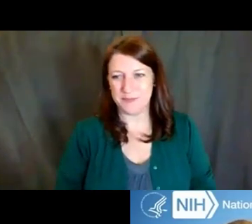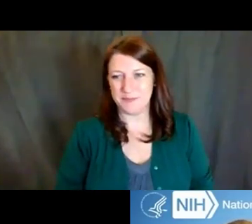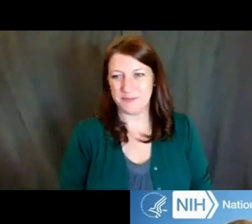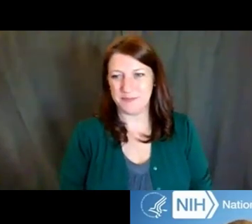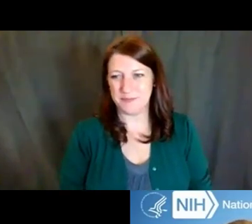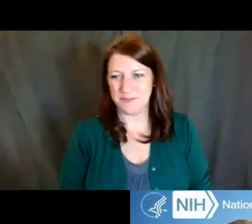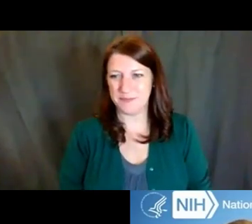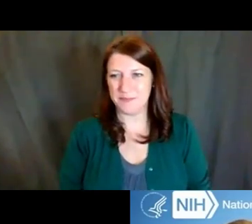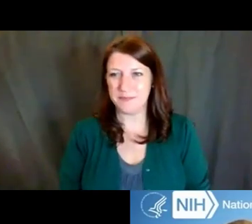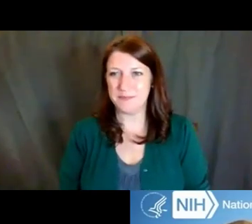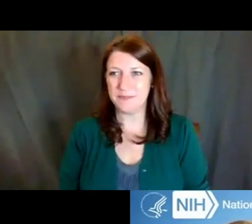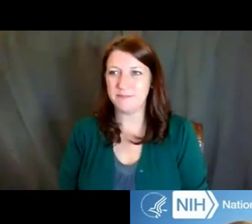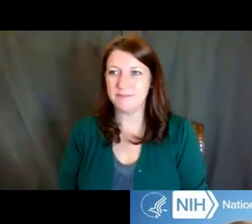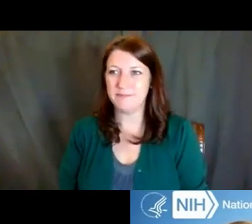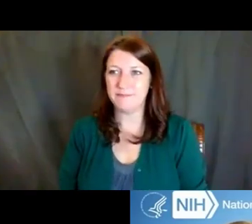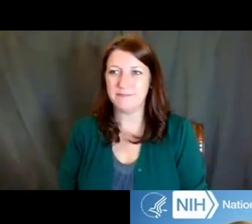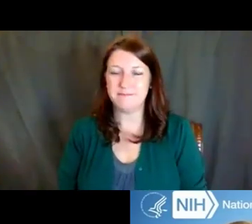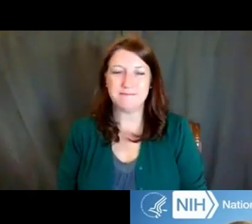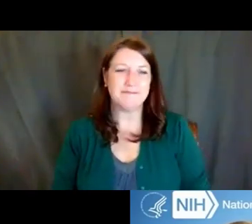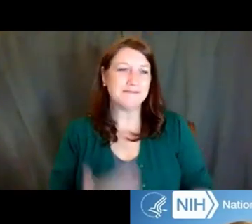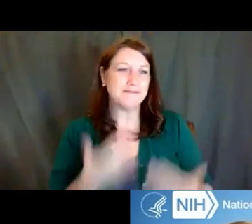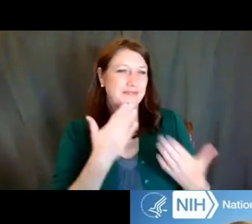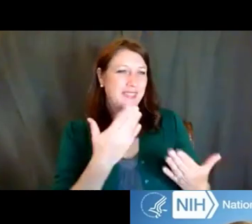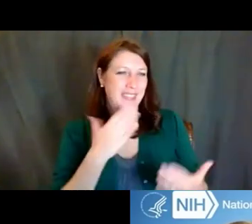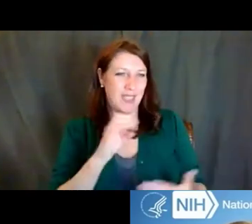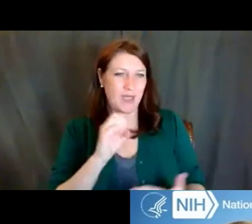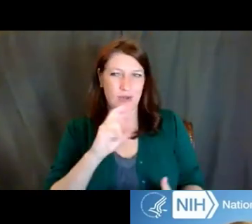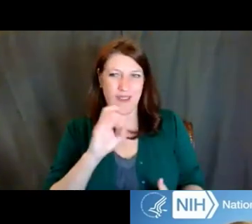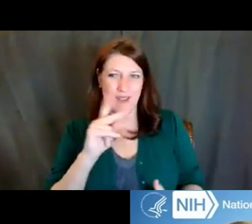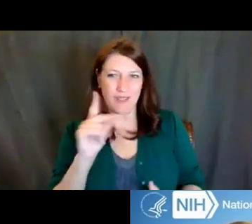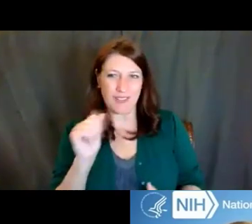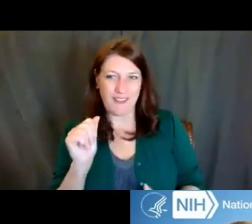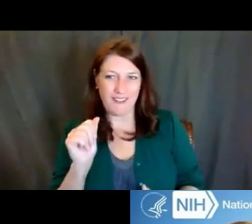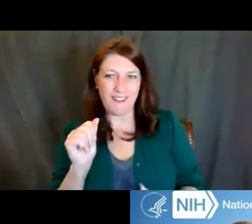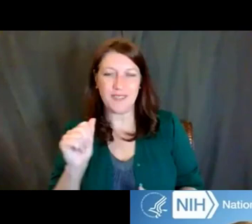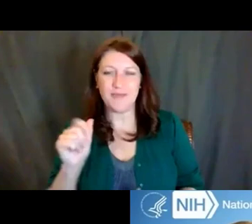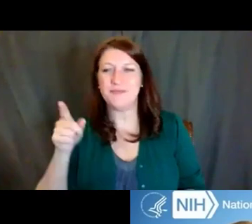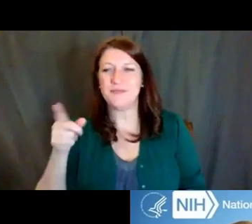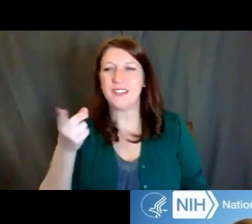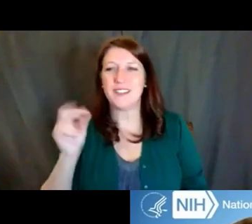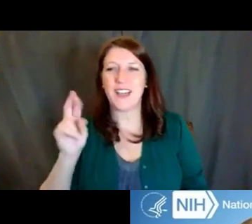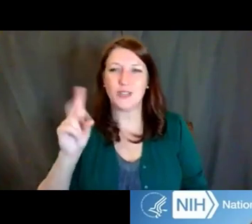Dr. Teraya Donaldson: Thank you, Ericka. So I would like to start off with the questions